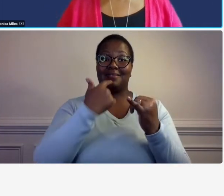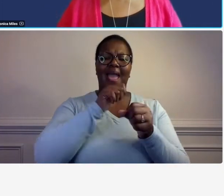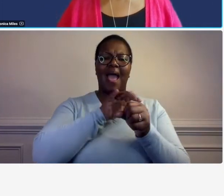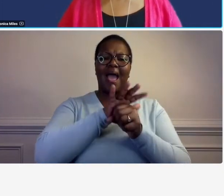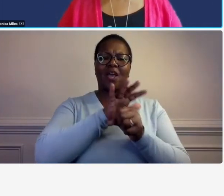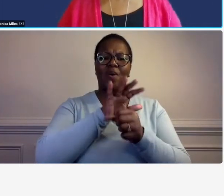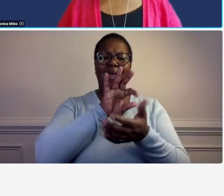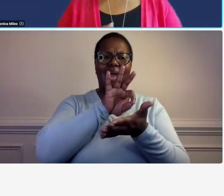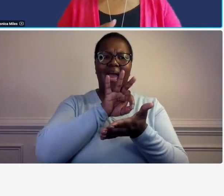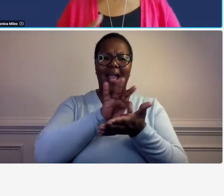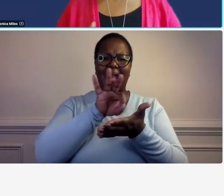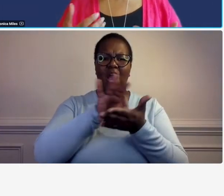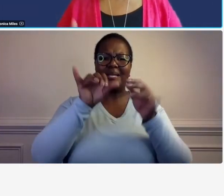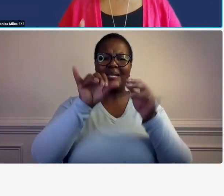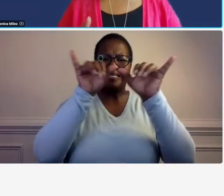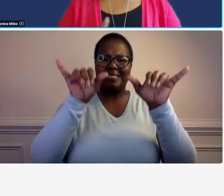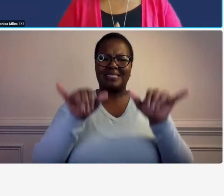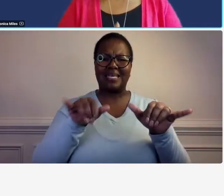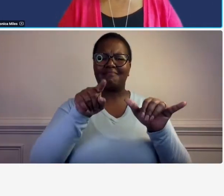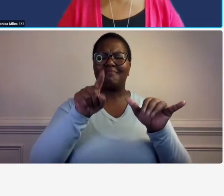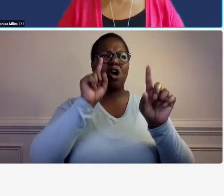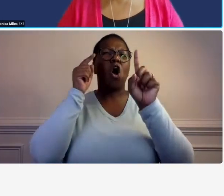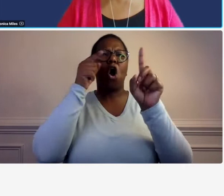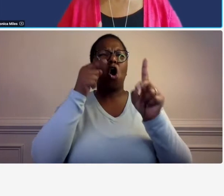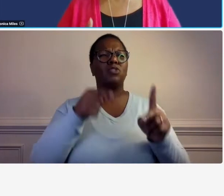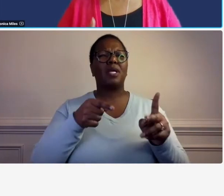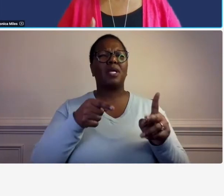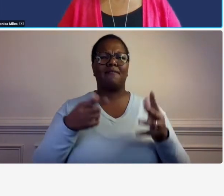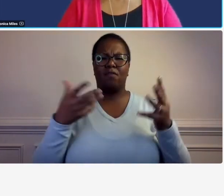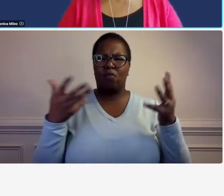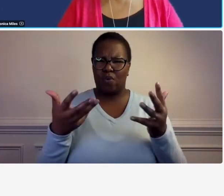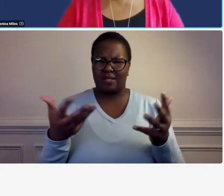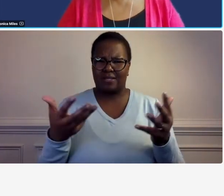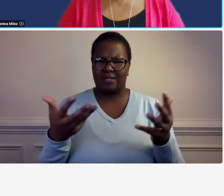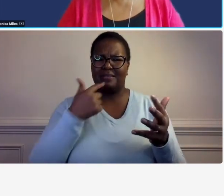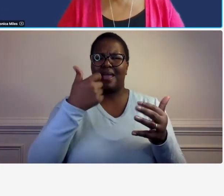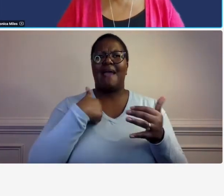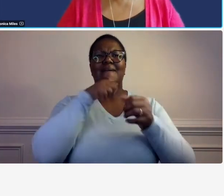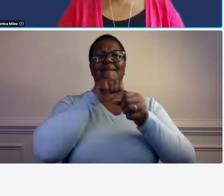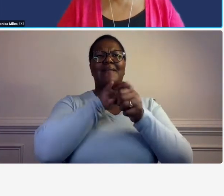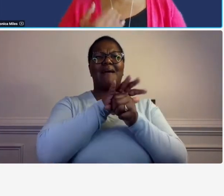to start with um what is the objective of of having an adequate accounting system so this